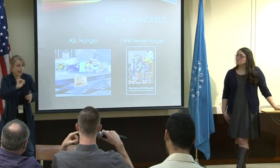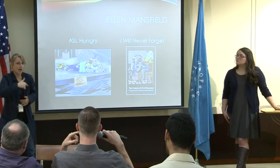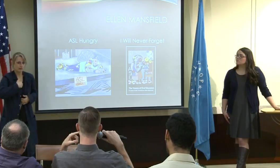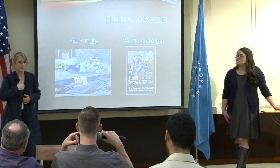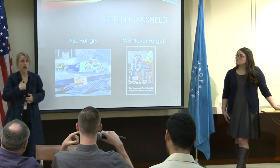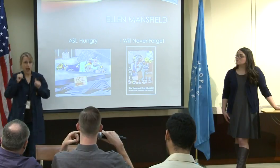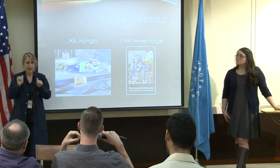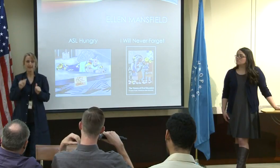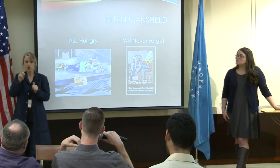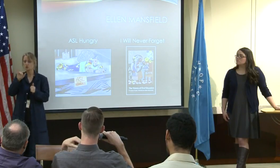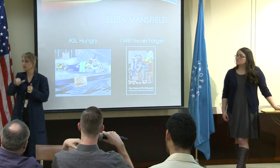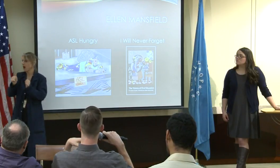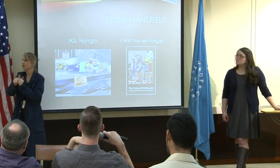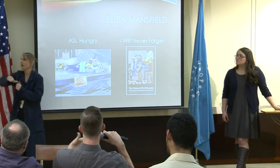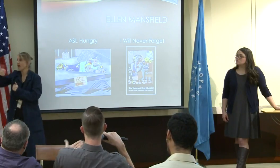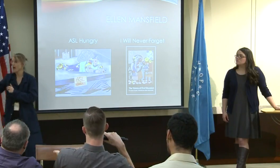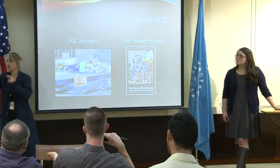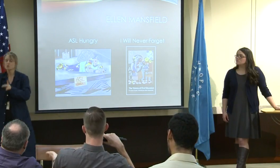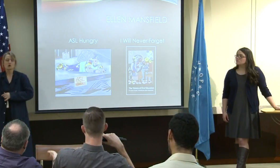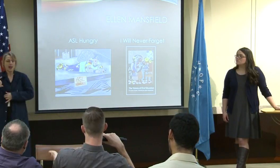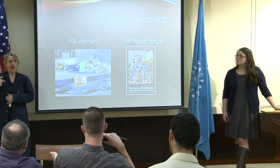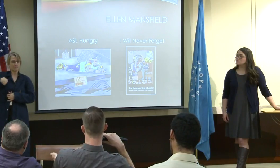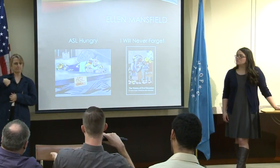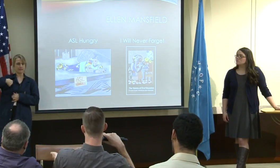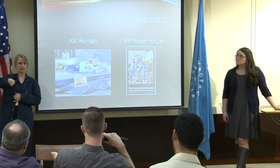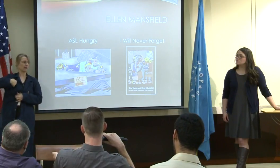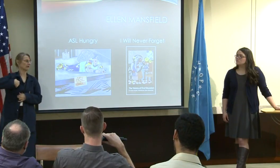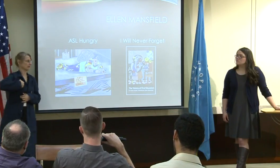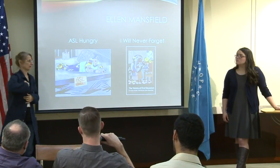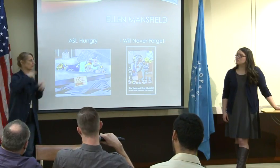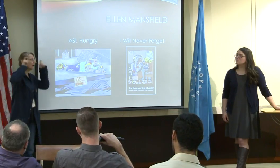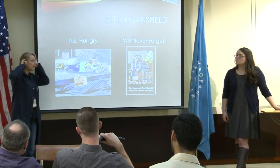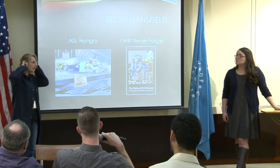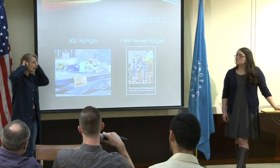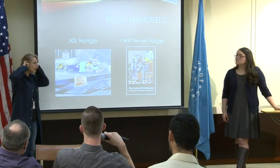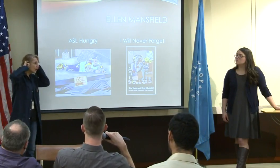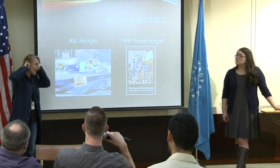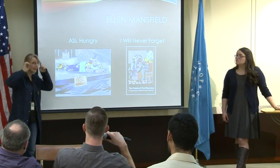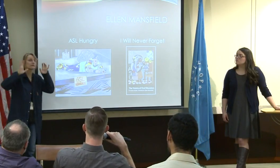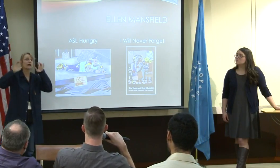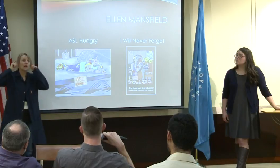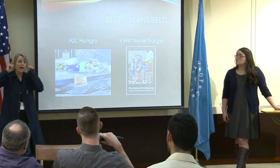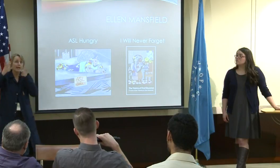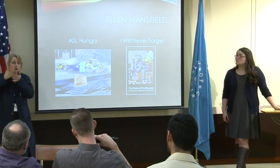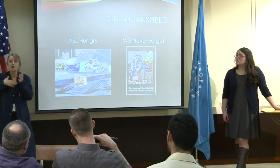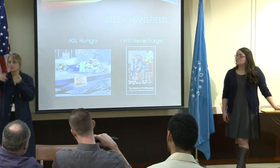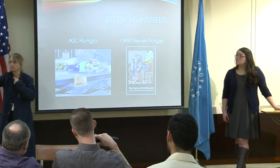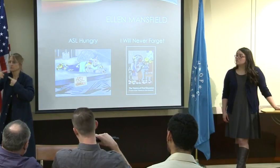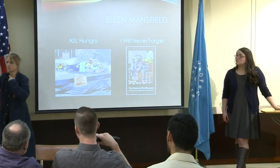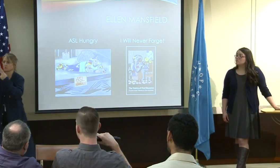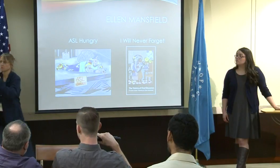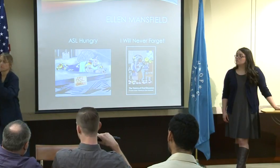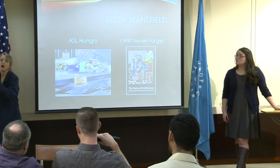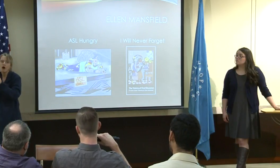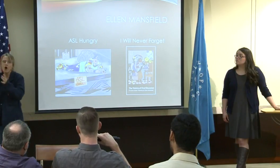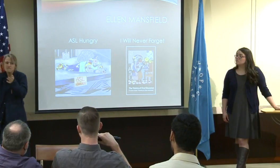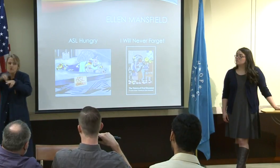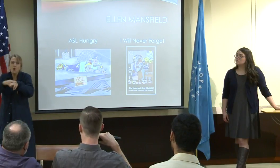So the person that can sort of hear, you know, I can do that. There are other people that are similar to me -- you know, if they have a hearing aid or they consider themselves hard